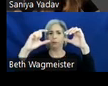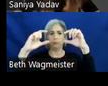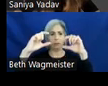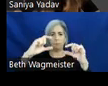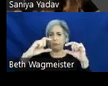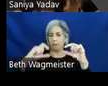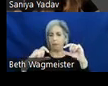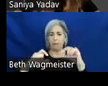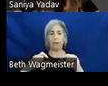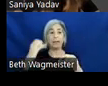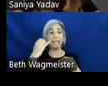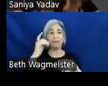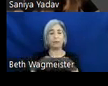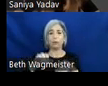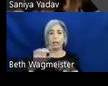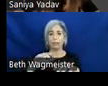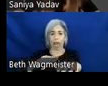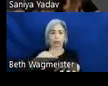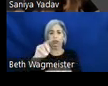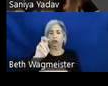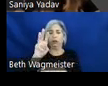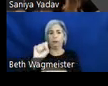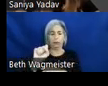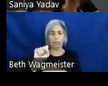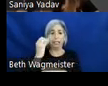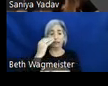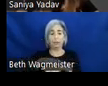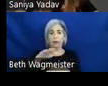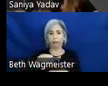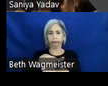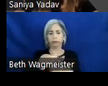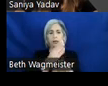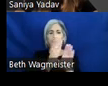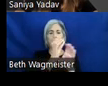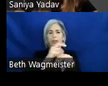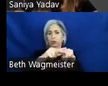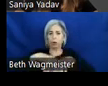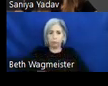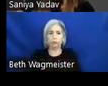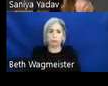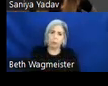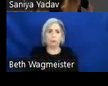movements like tremors, anyone on a bumpy bus or a train trying to send an email to meet a deadline.